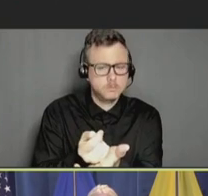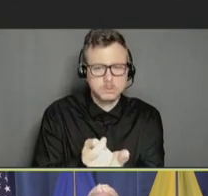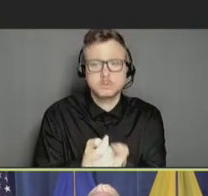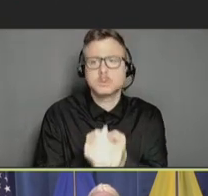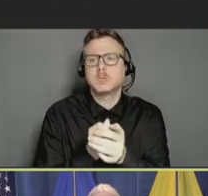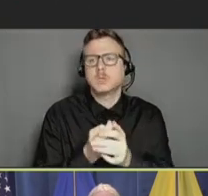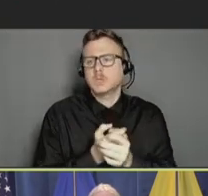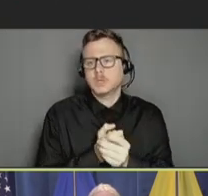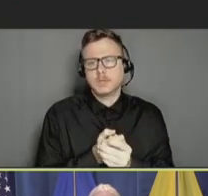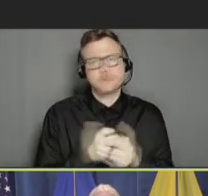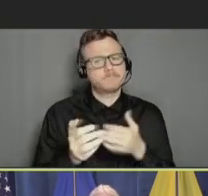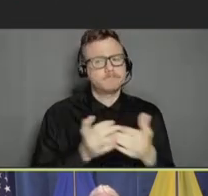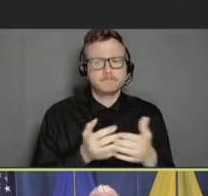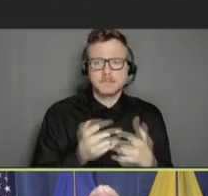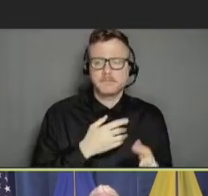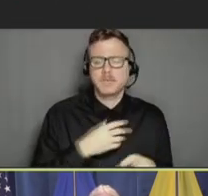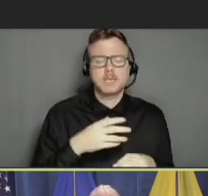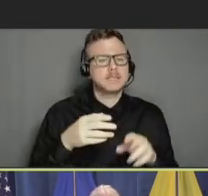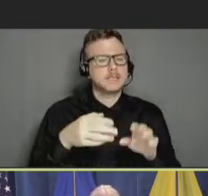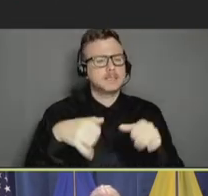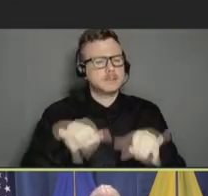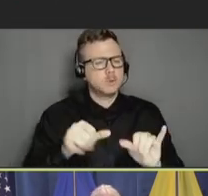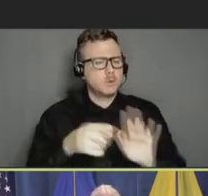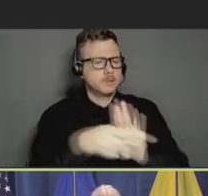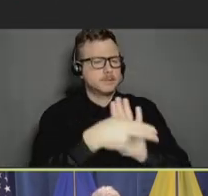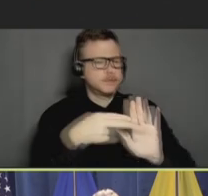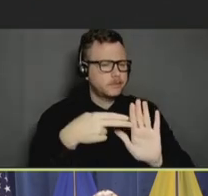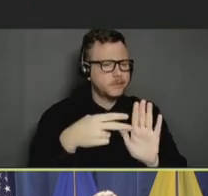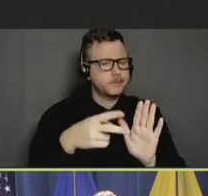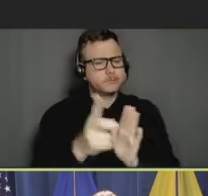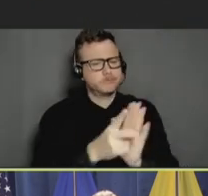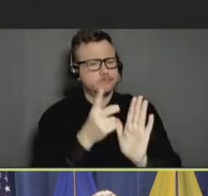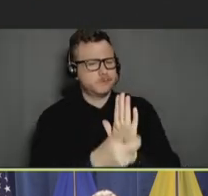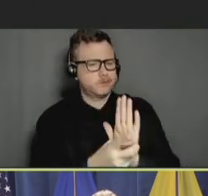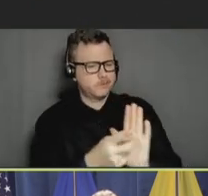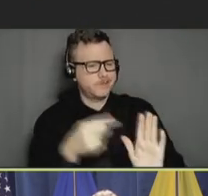even when faced with stigma and discrimination to improve their health.